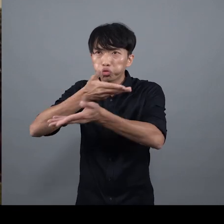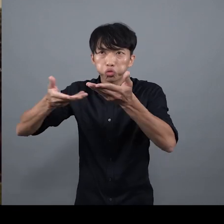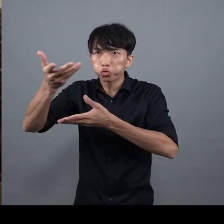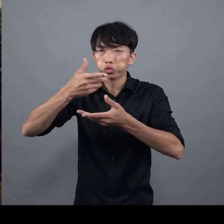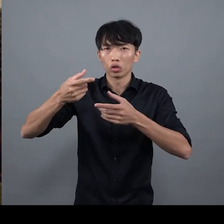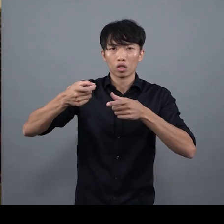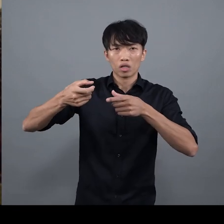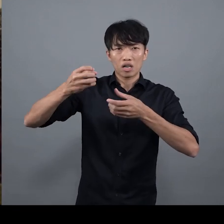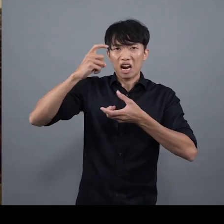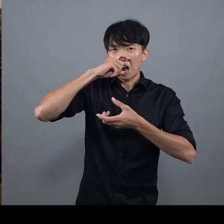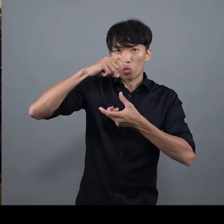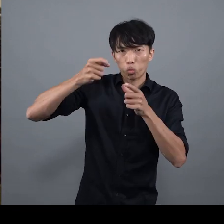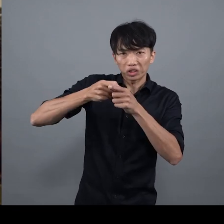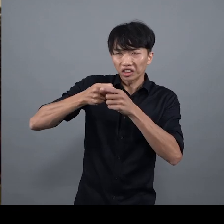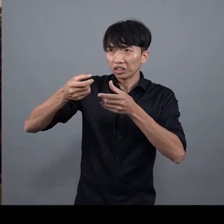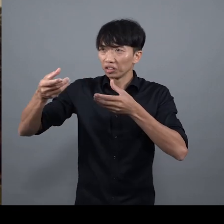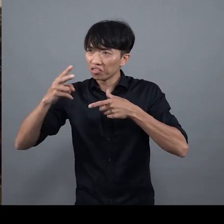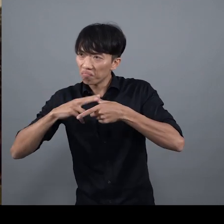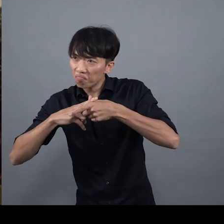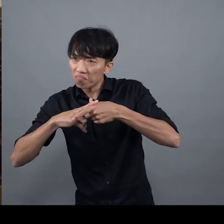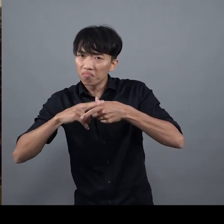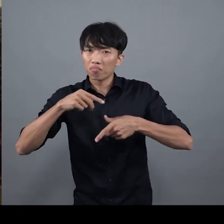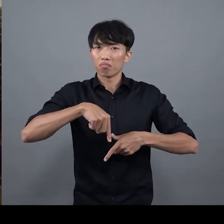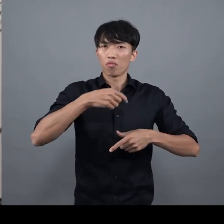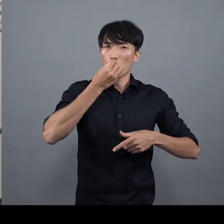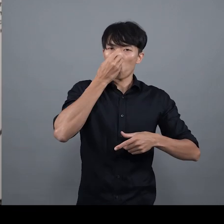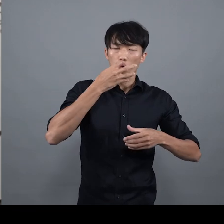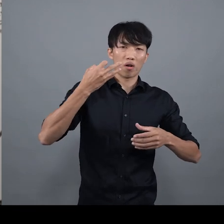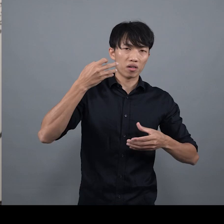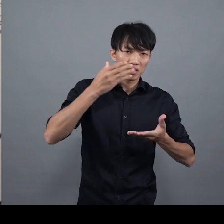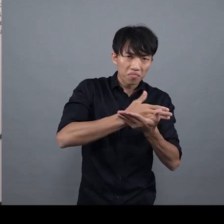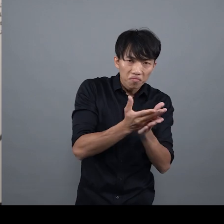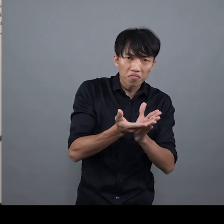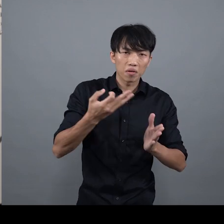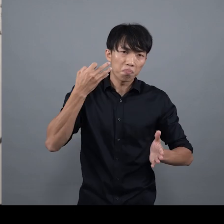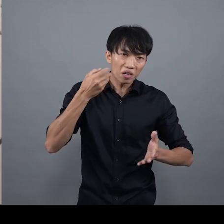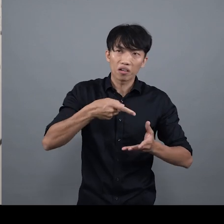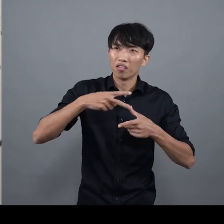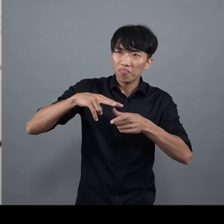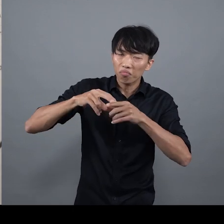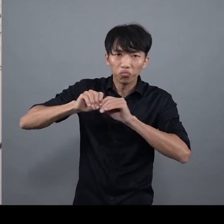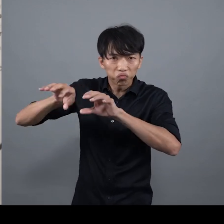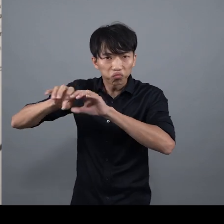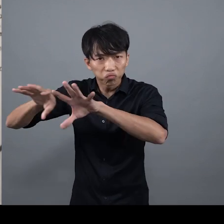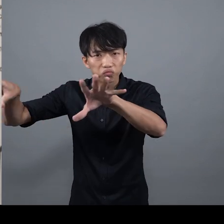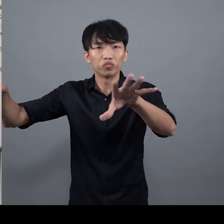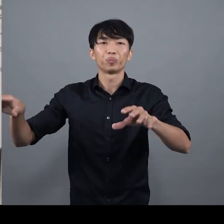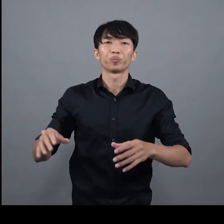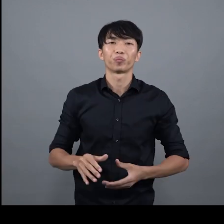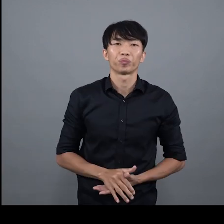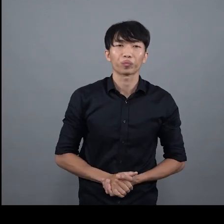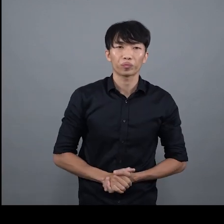to Europe, the US, and the Middle East for exchanges and to promote the 'Made in Hong Kong' the brand of Hong Kong, and the Hong Kong plastics industry